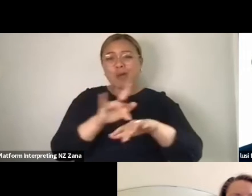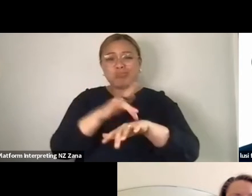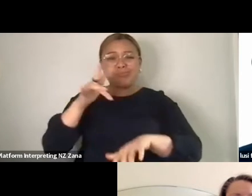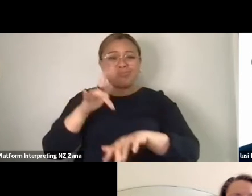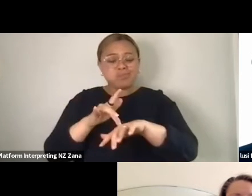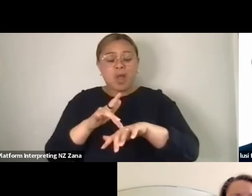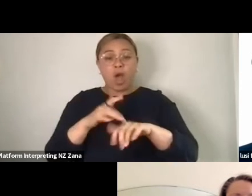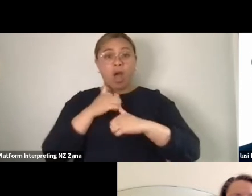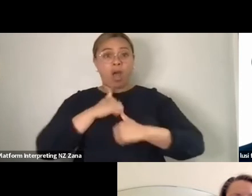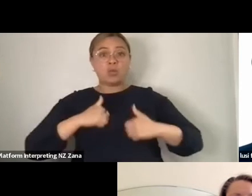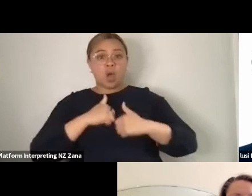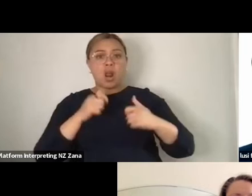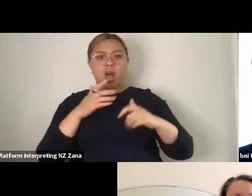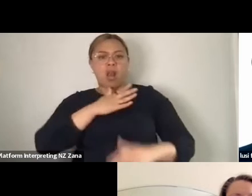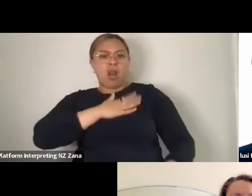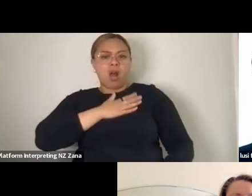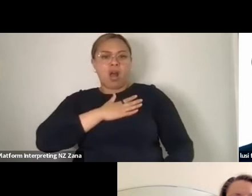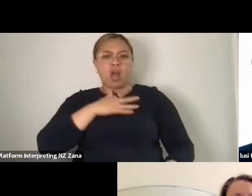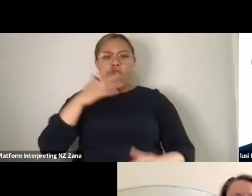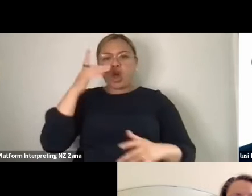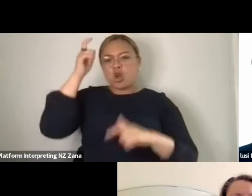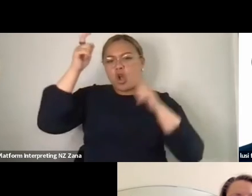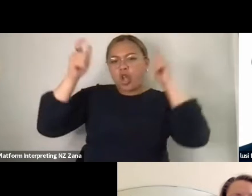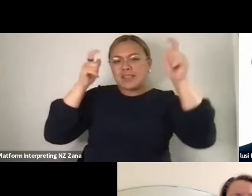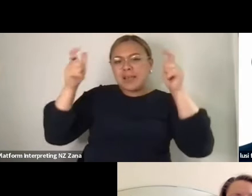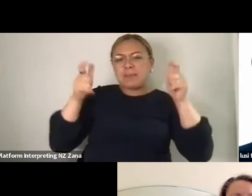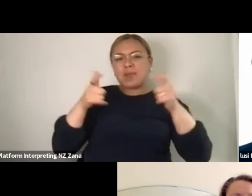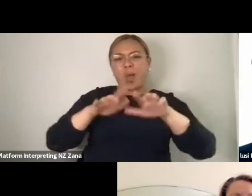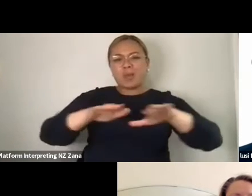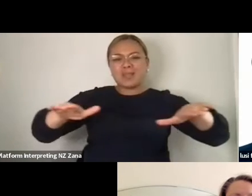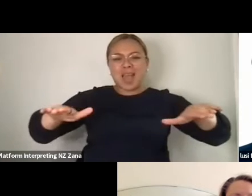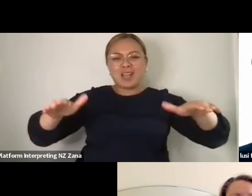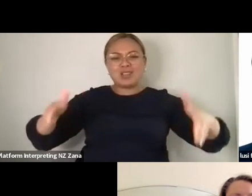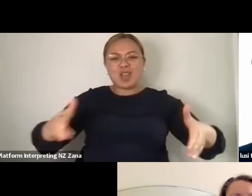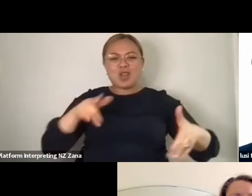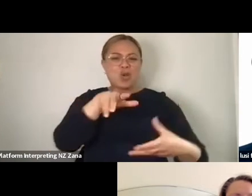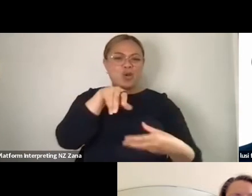concept of performing on the square stage where you incorporate the impressive aspects; of course,